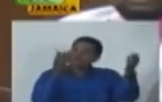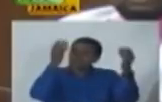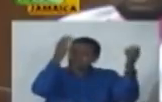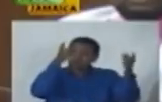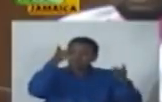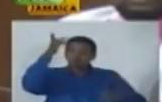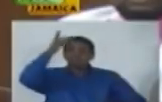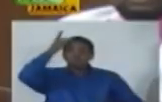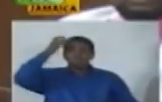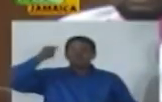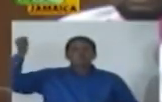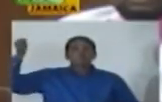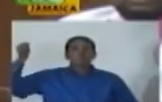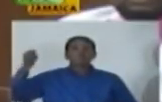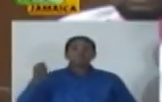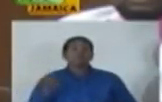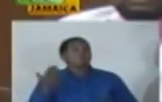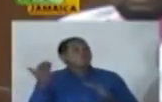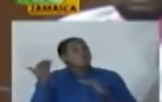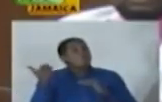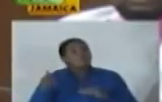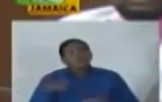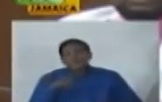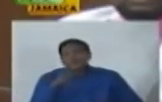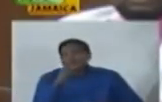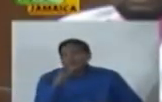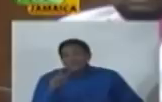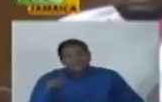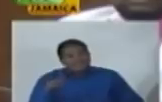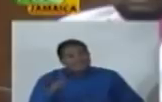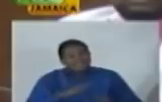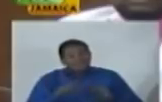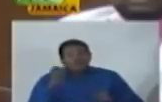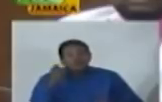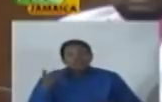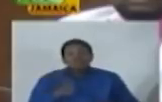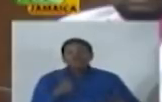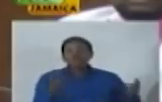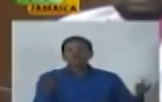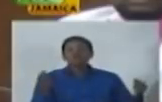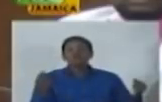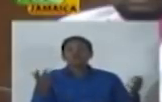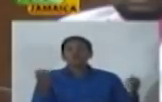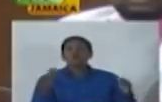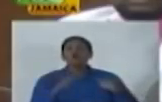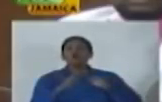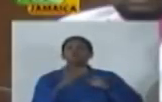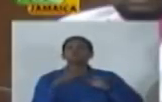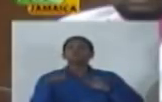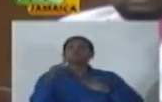we will not need it but if we do I want the country to be assured that Jamaica